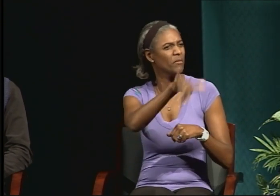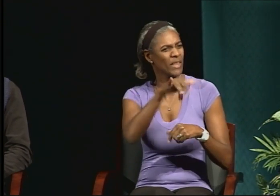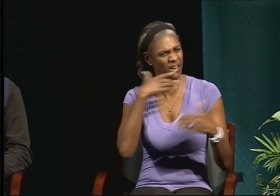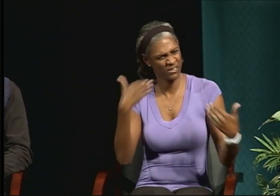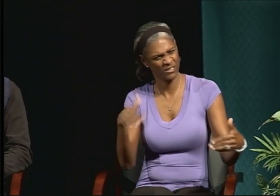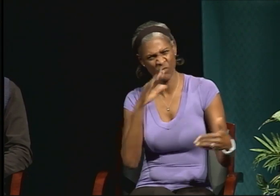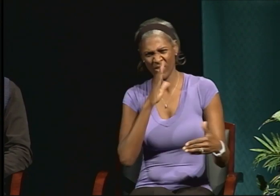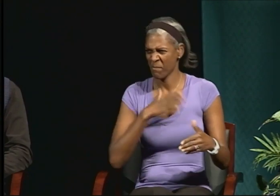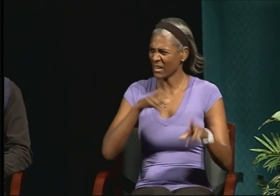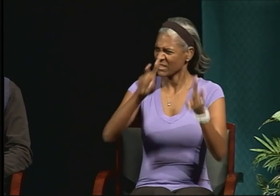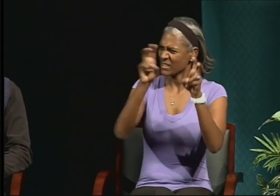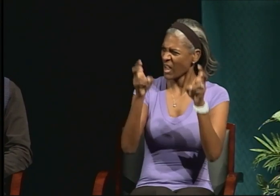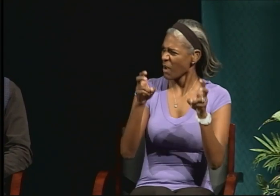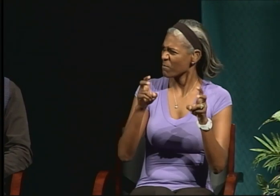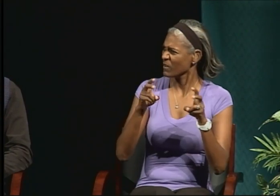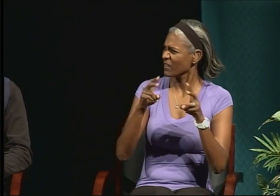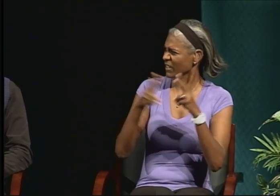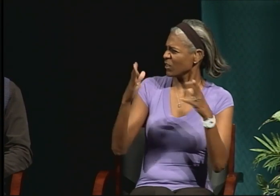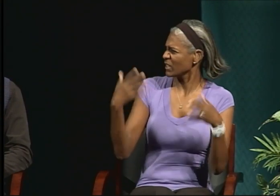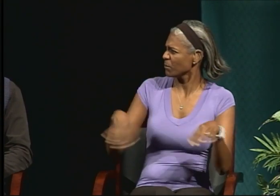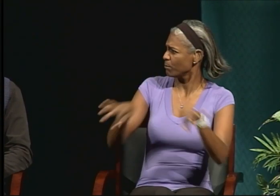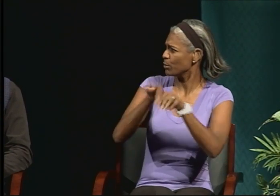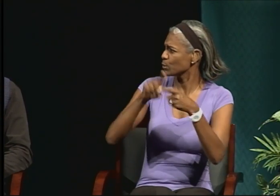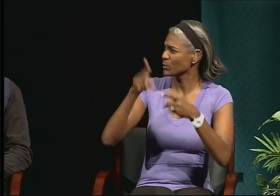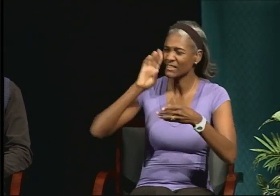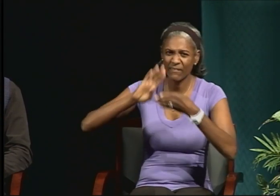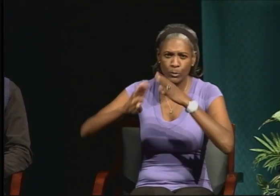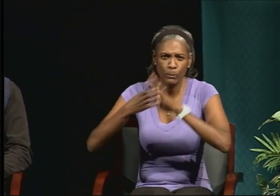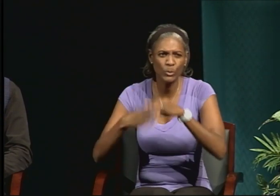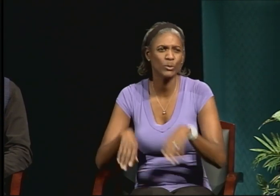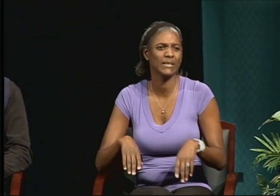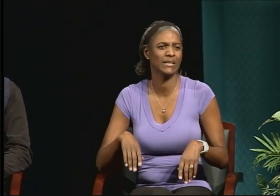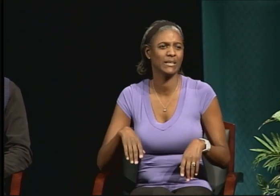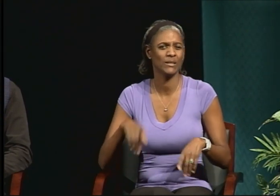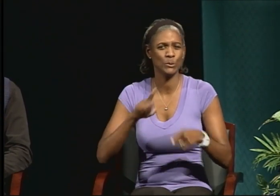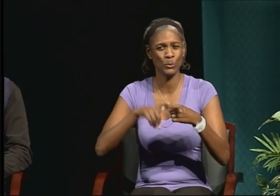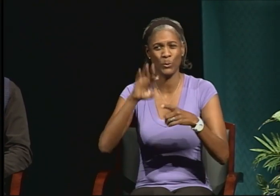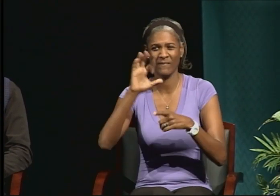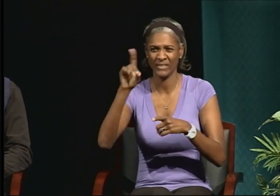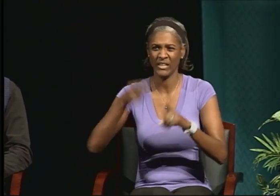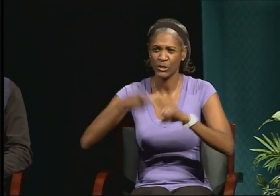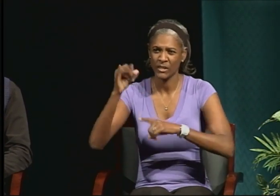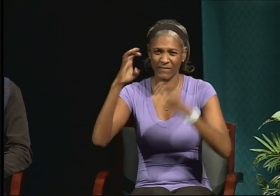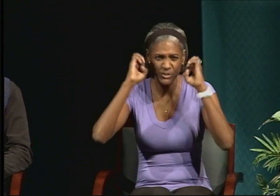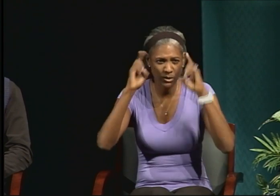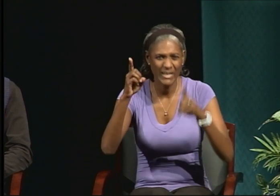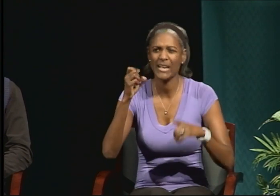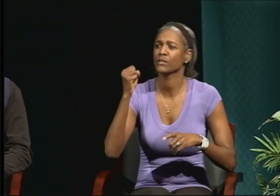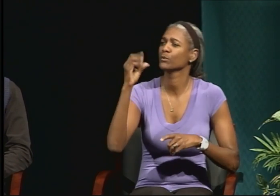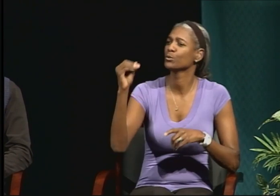to the field of education. And so those barriers were very frustrating for me.